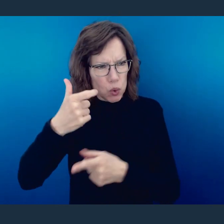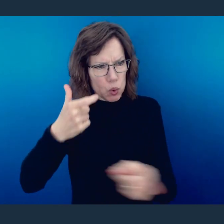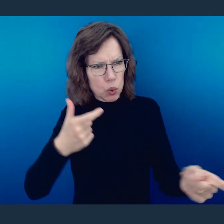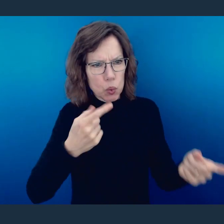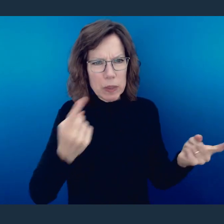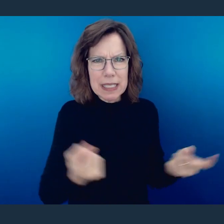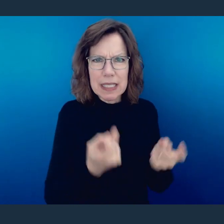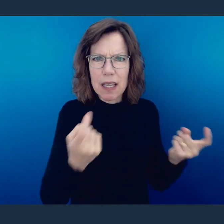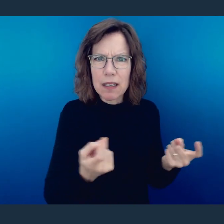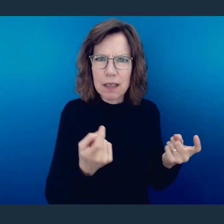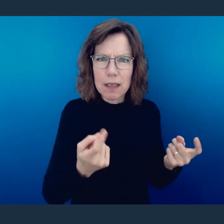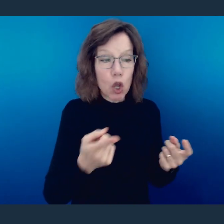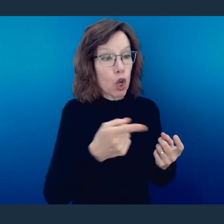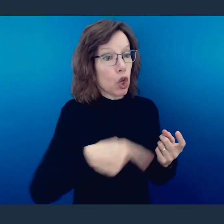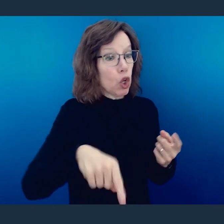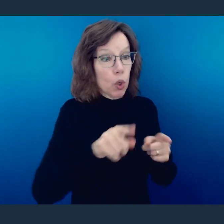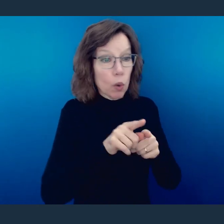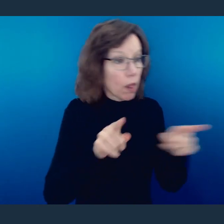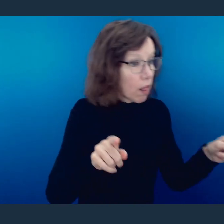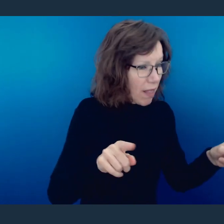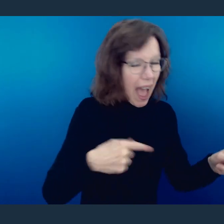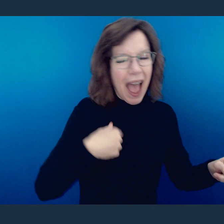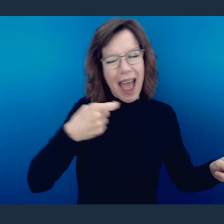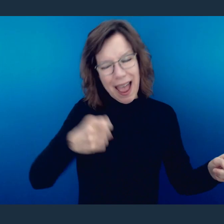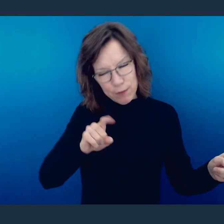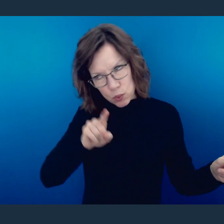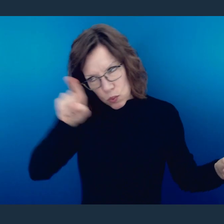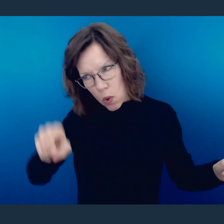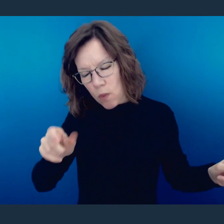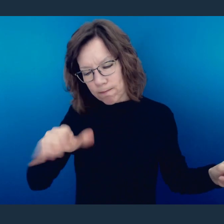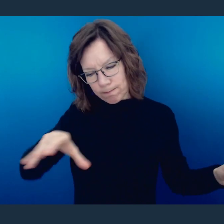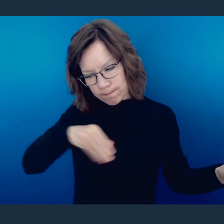this is Christ. I went to the cross because you had fallen away. I went to the cross because